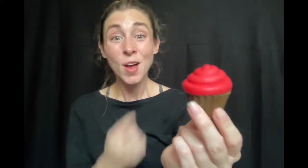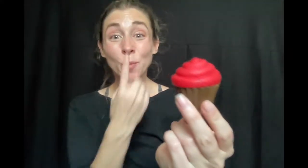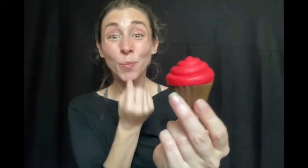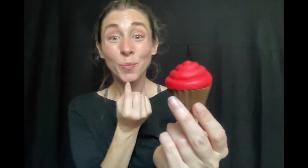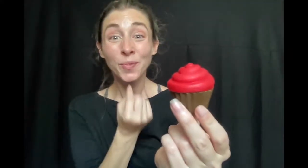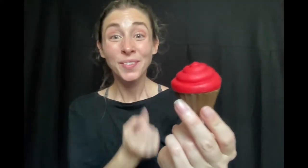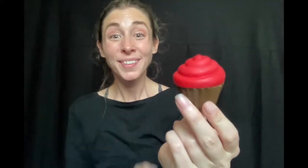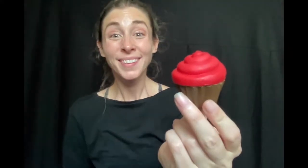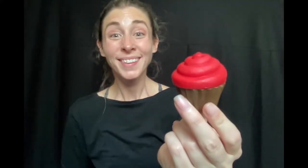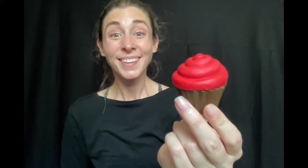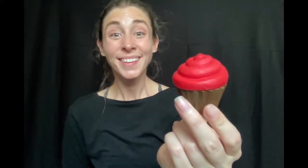Red,